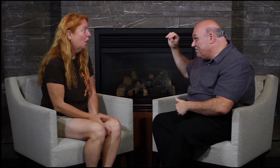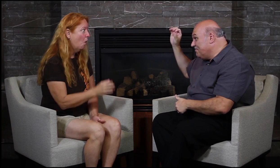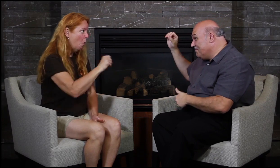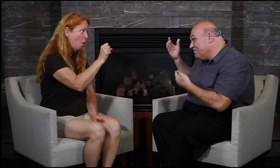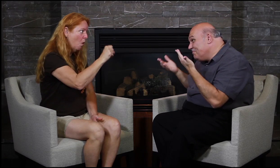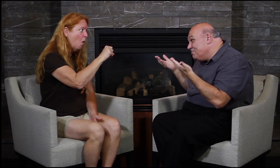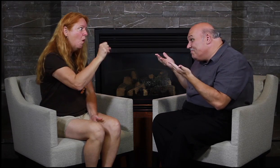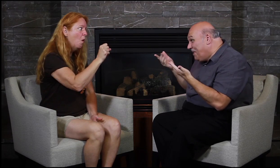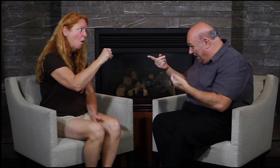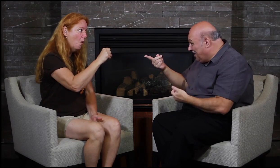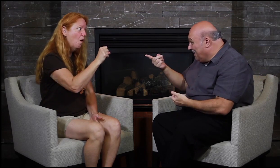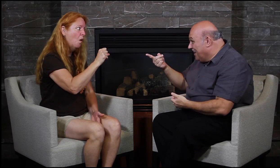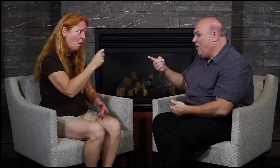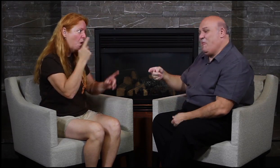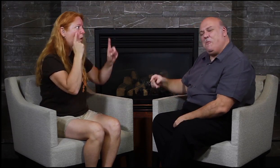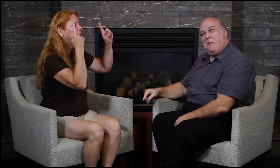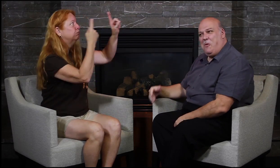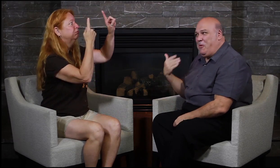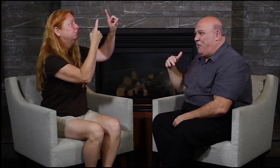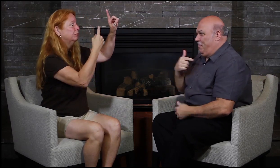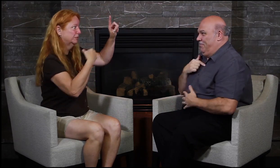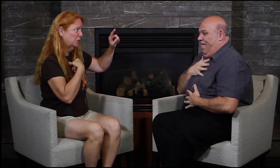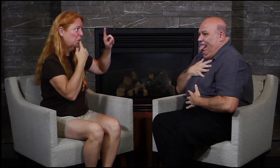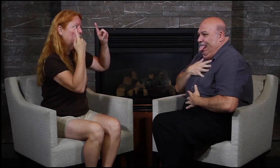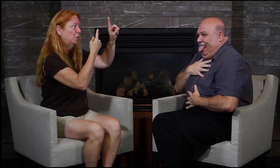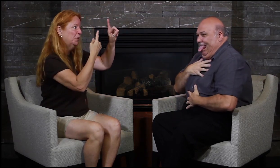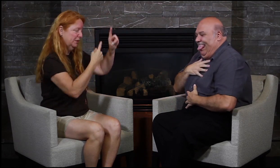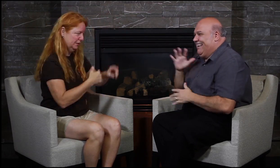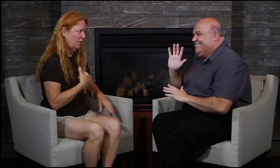up the mountains? Yes, absolutely!